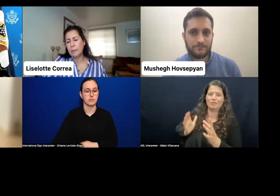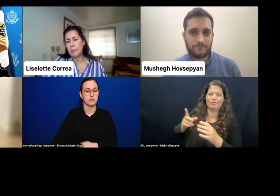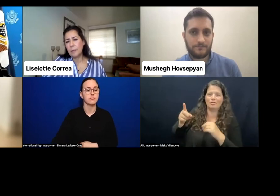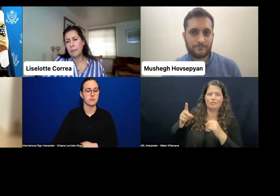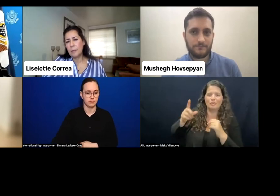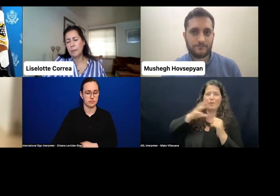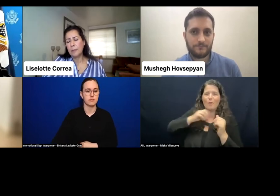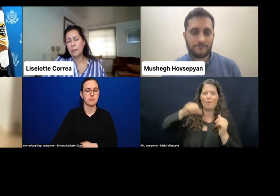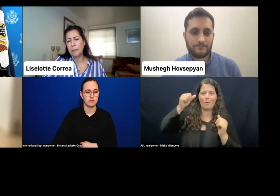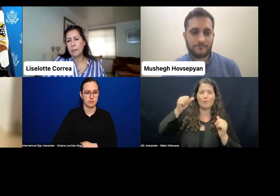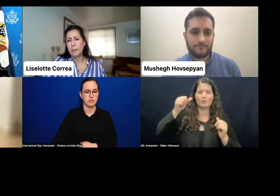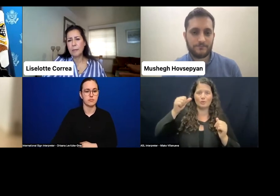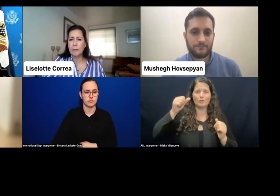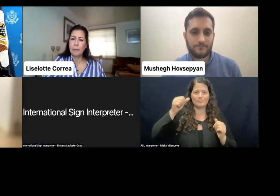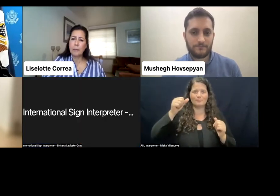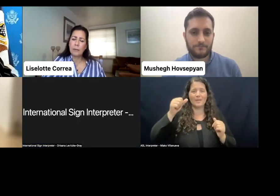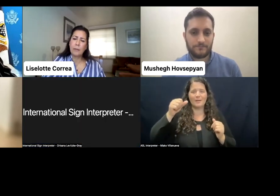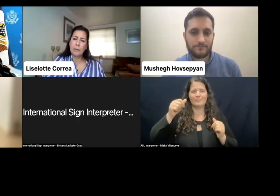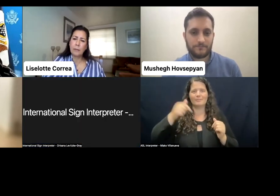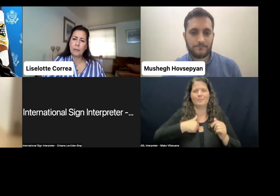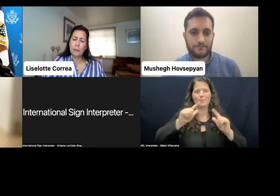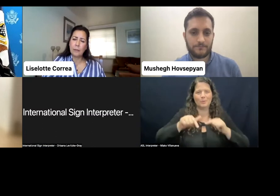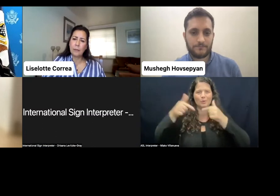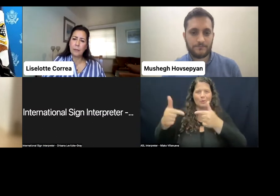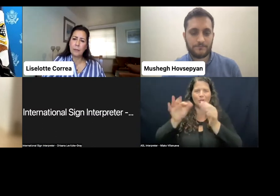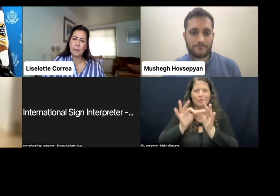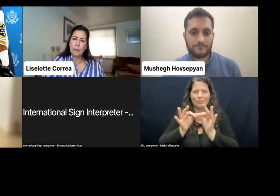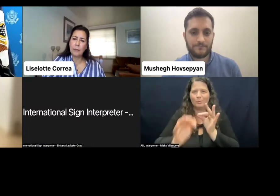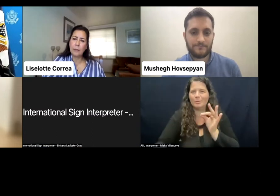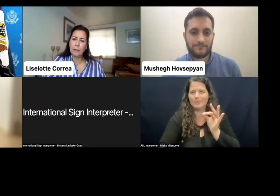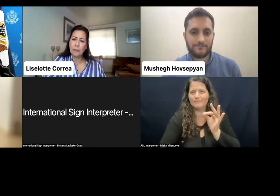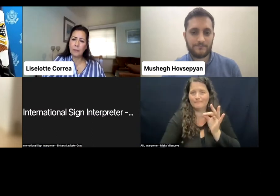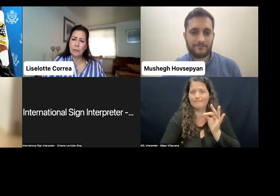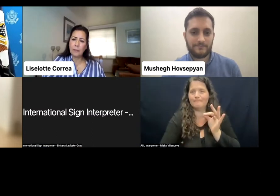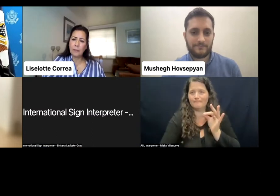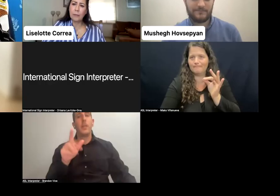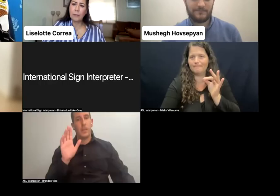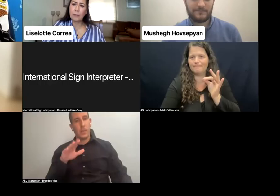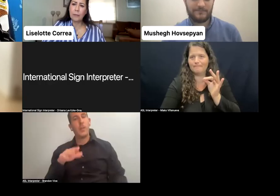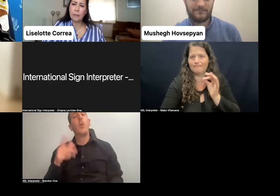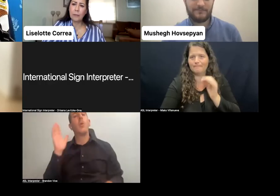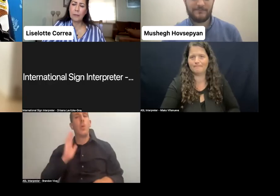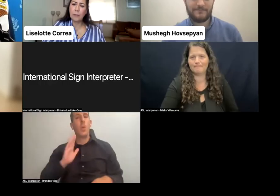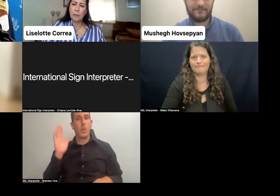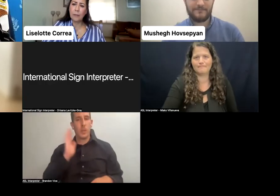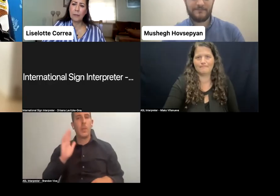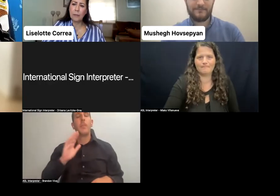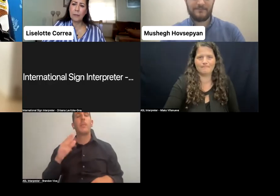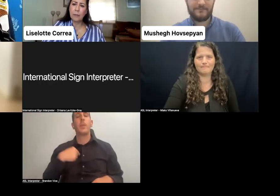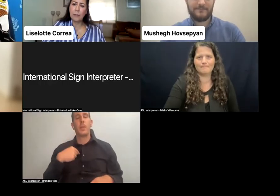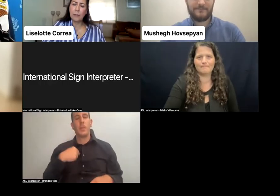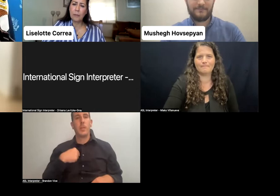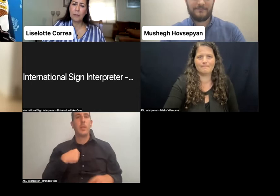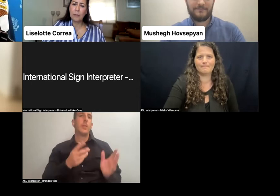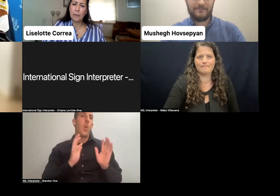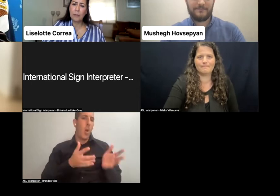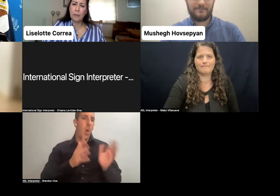And I talked to her that I dreamed that one time I